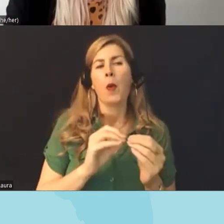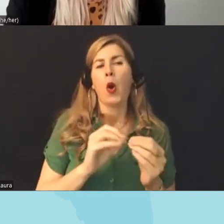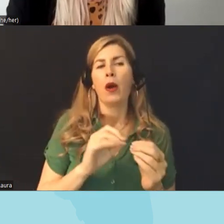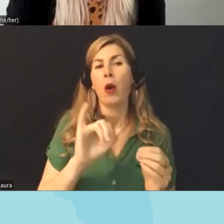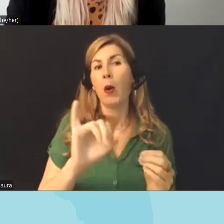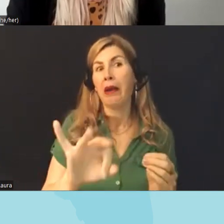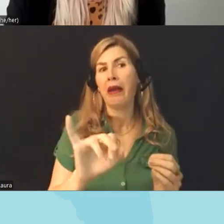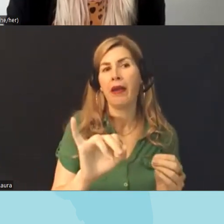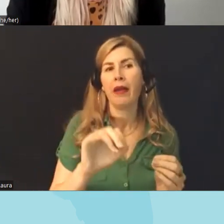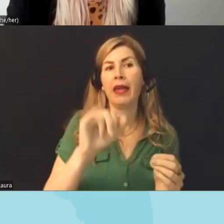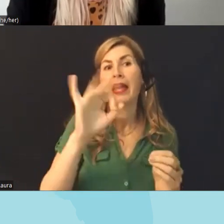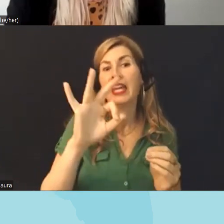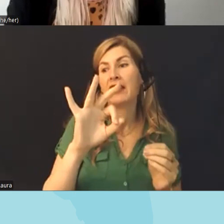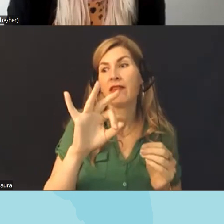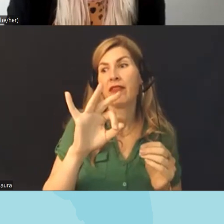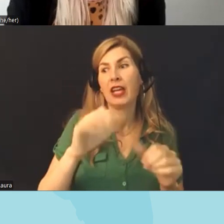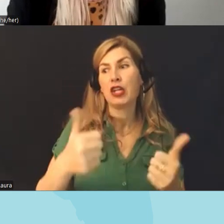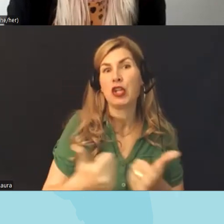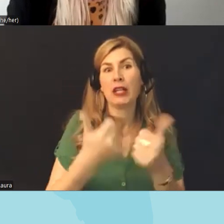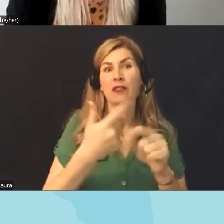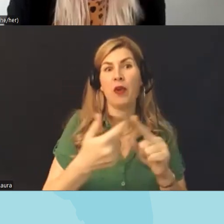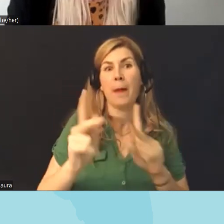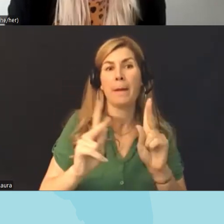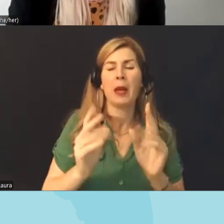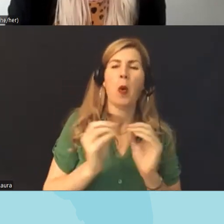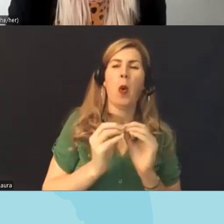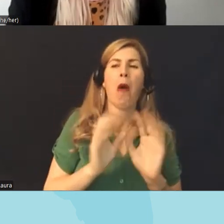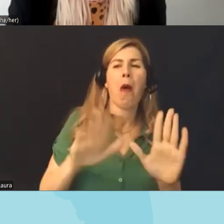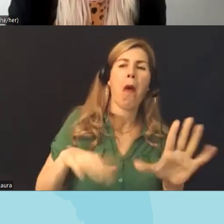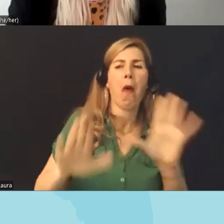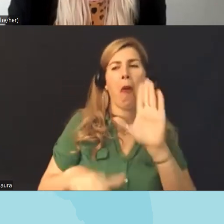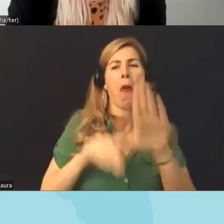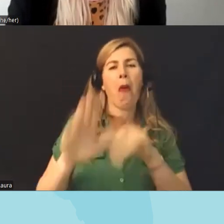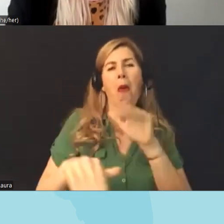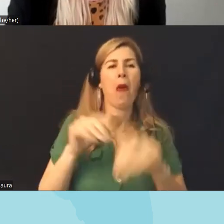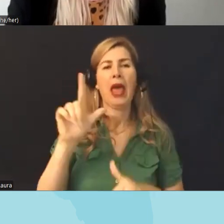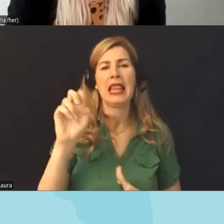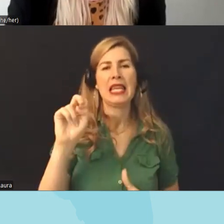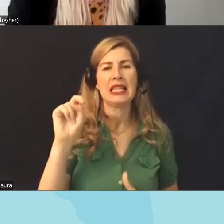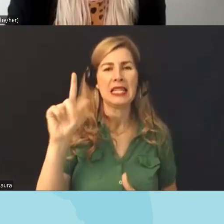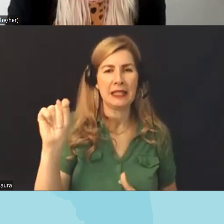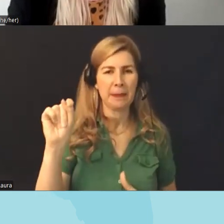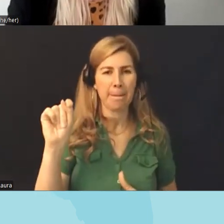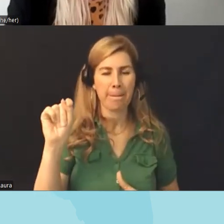challenges come from the public uh I think that in addition to all the other reasons that have